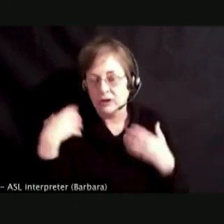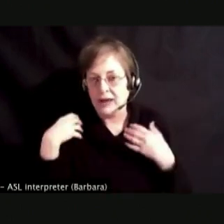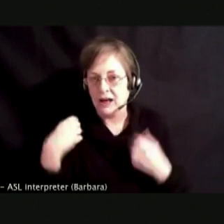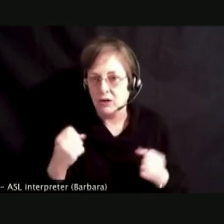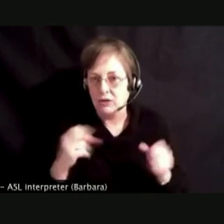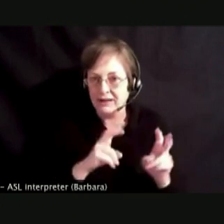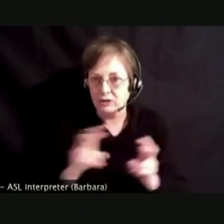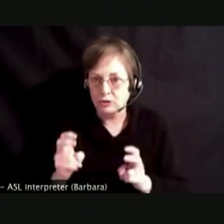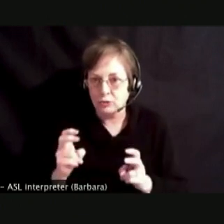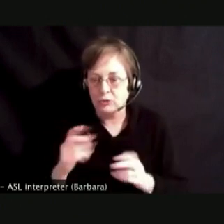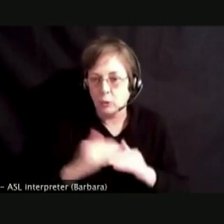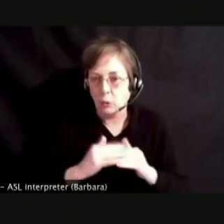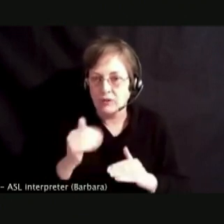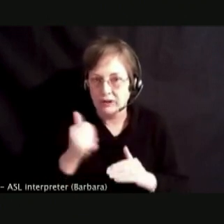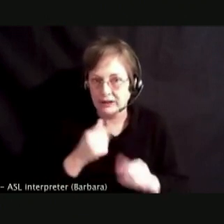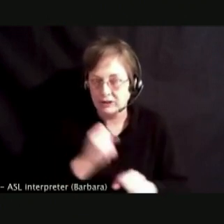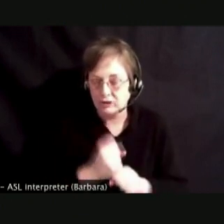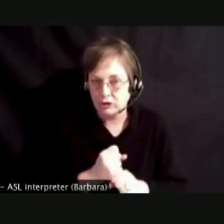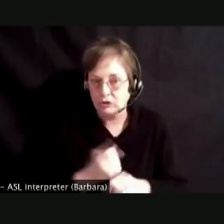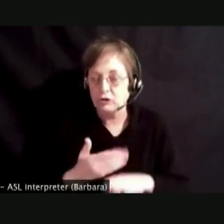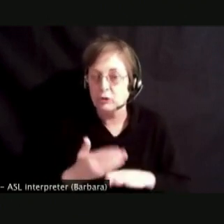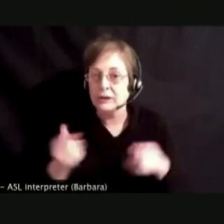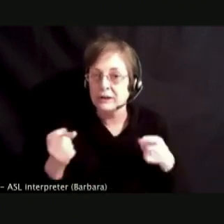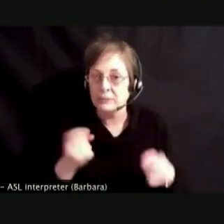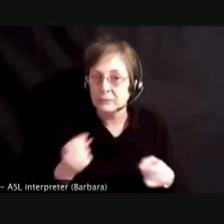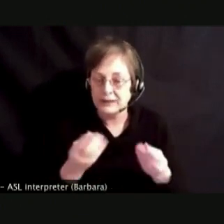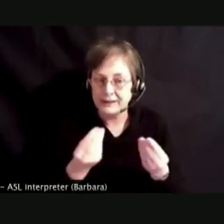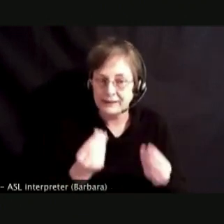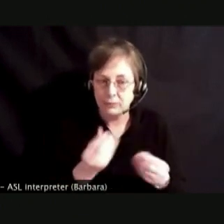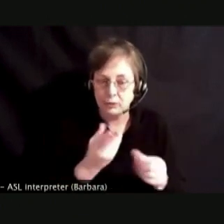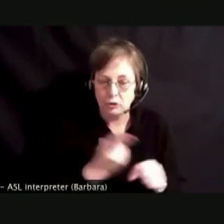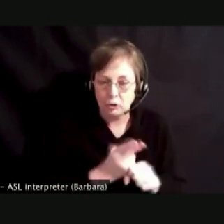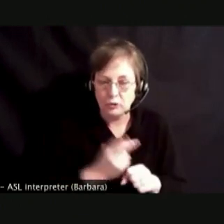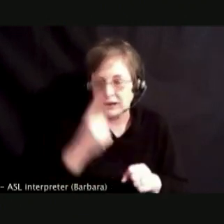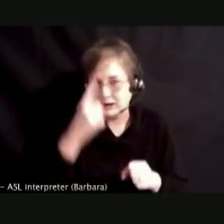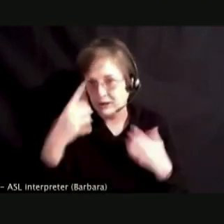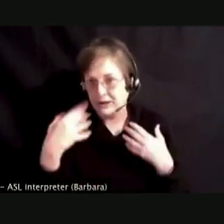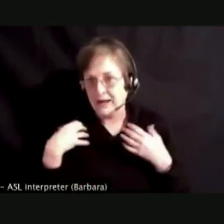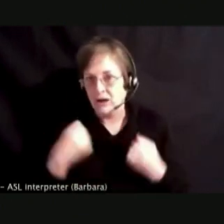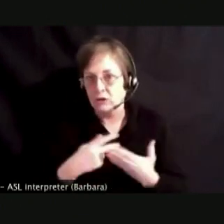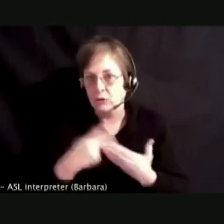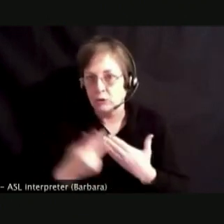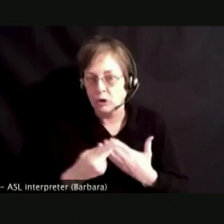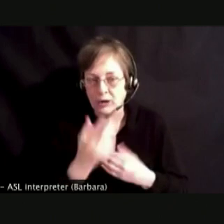SHE PREVIOUSLY MANAGED SUBSTANCE USE AND MENTAL HEALTH PROGRAMS AND OUTPATIENT INTENSIVE OUTPATIENT